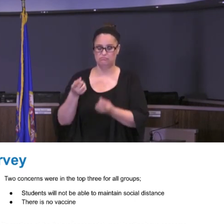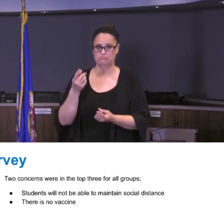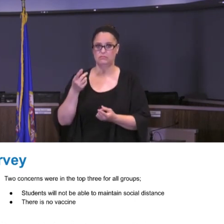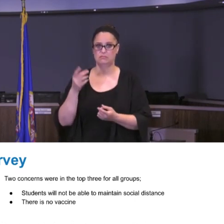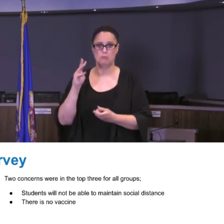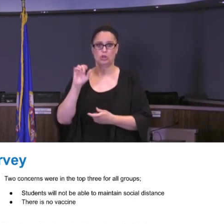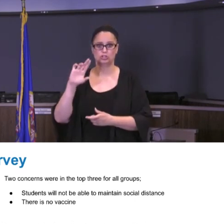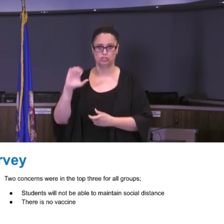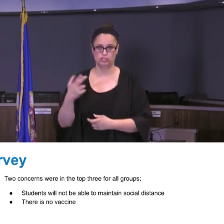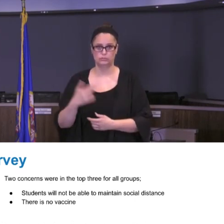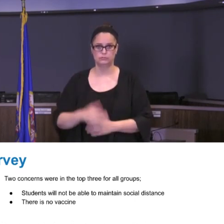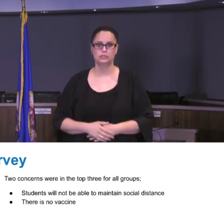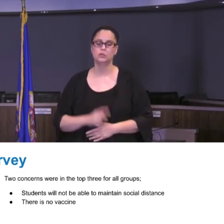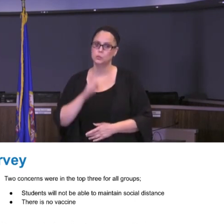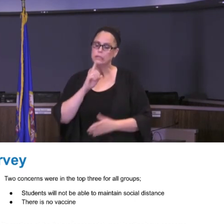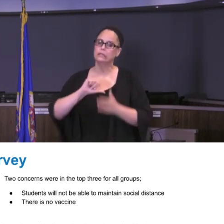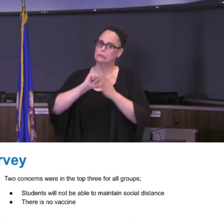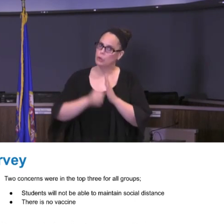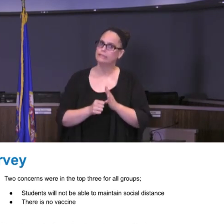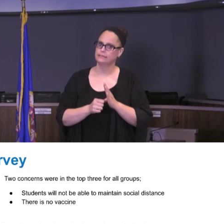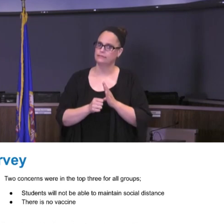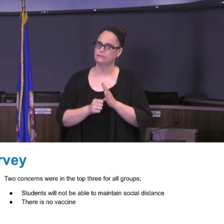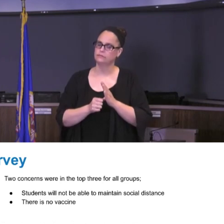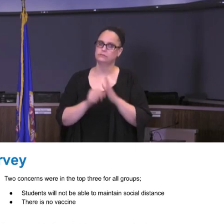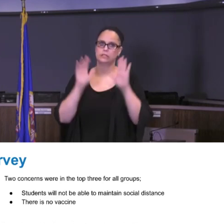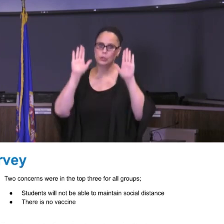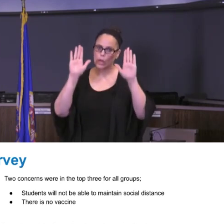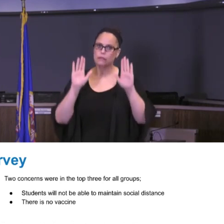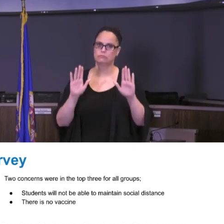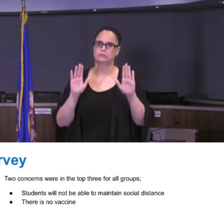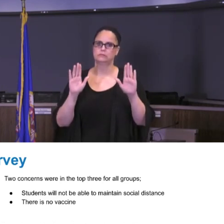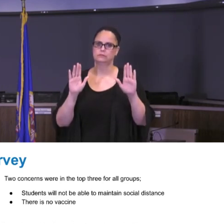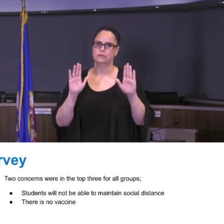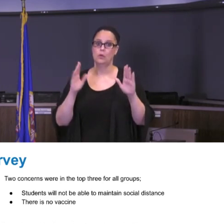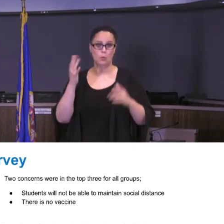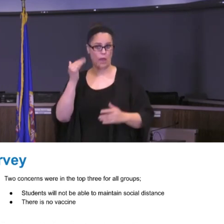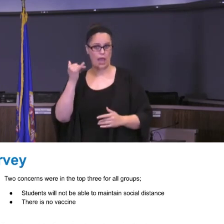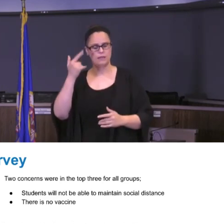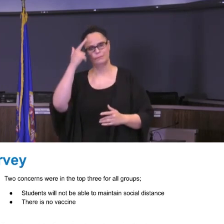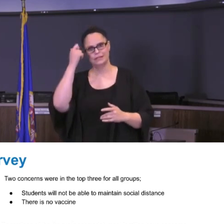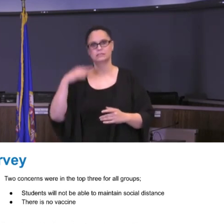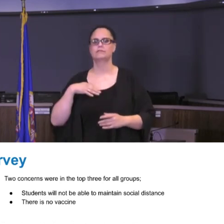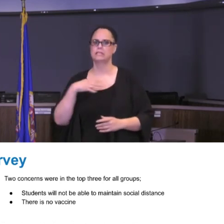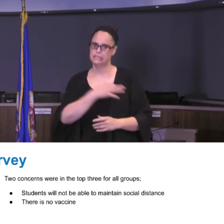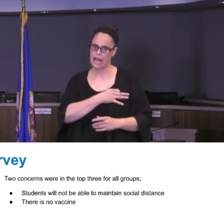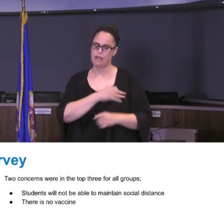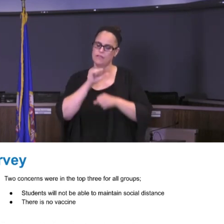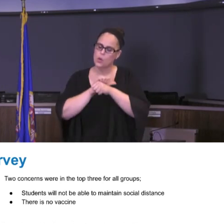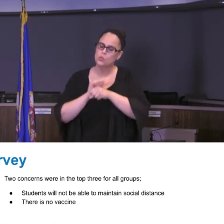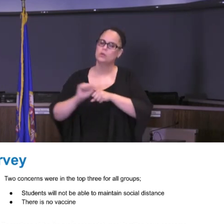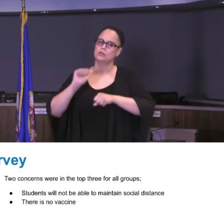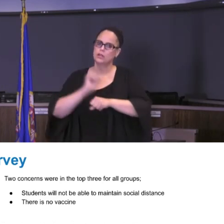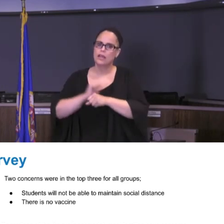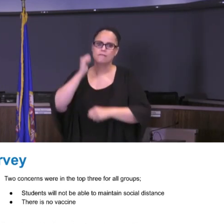incredible and it's because there have been many staff who have worked day by day, long hours and done incredibly